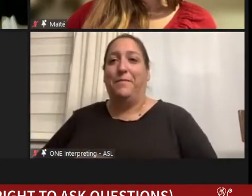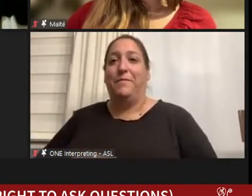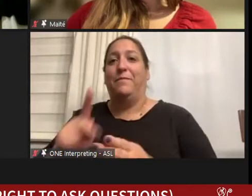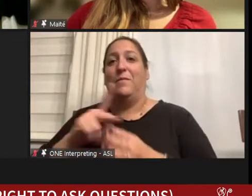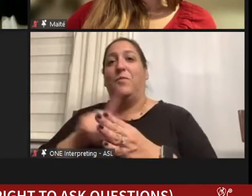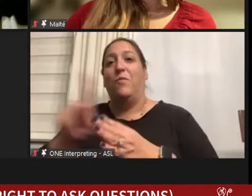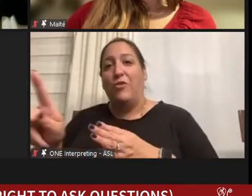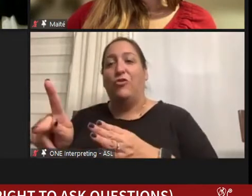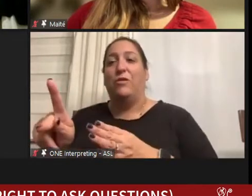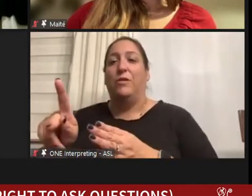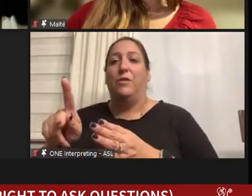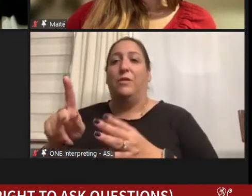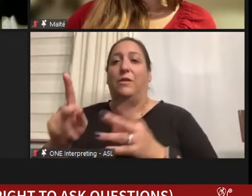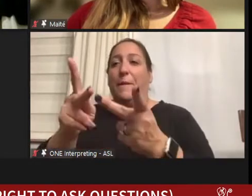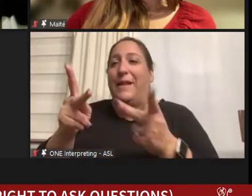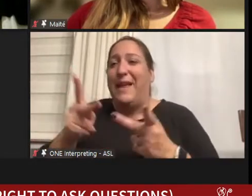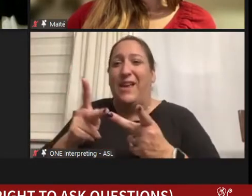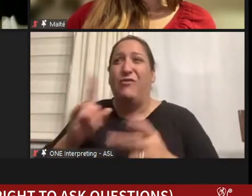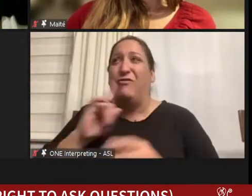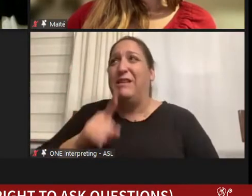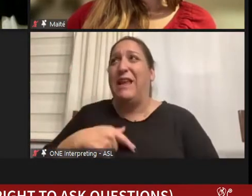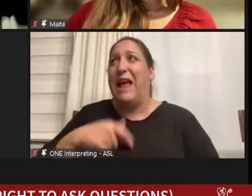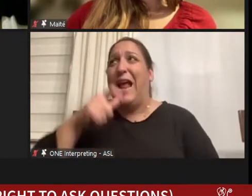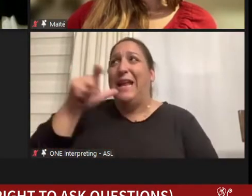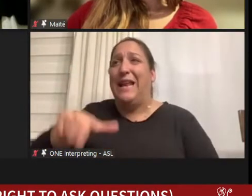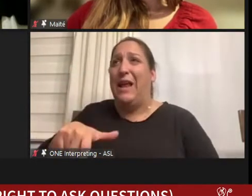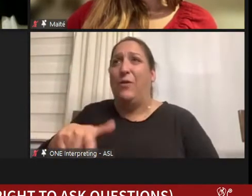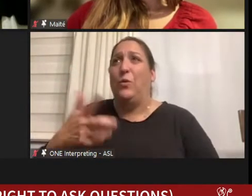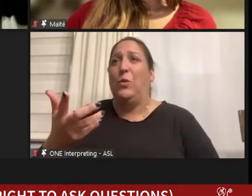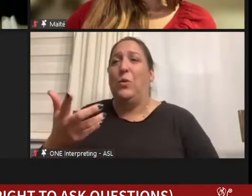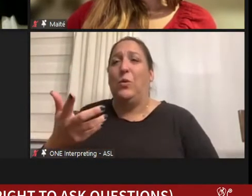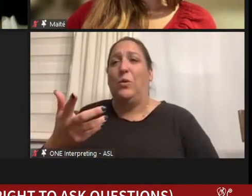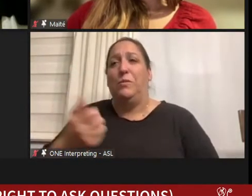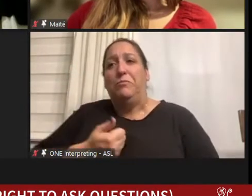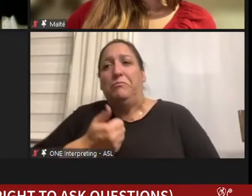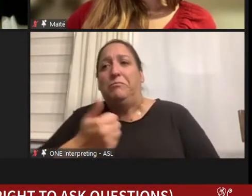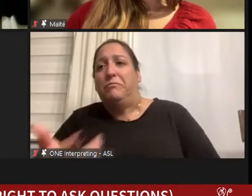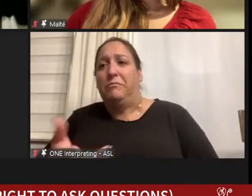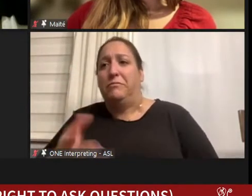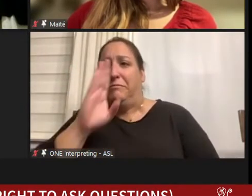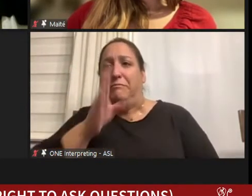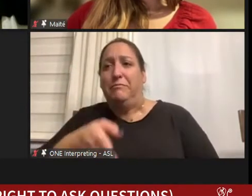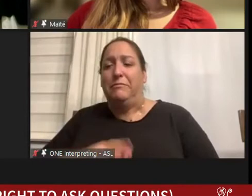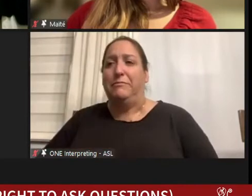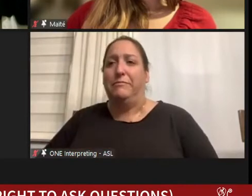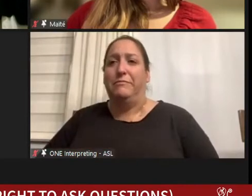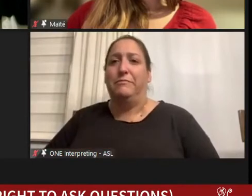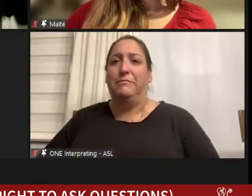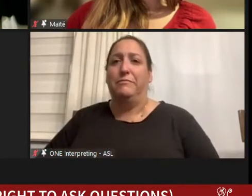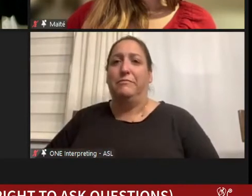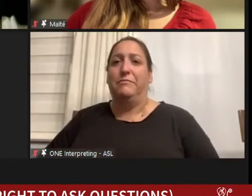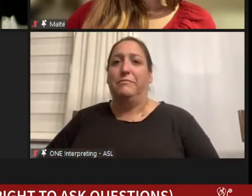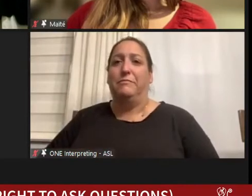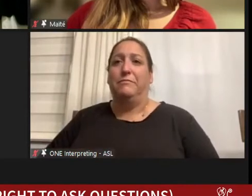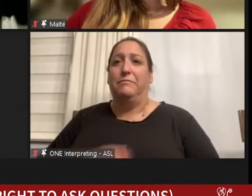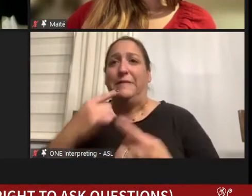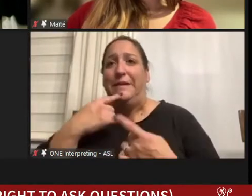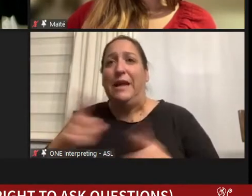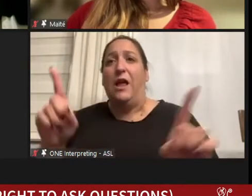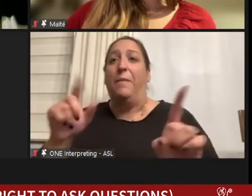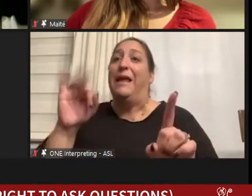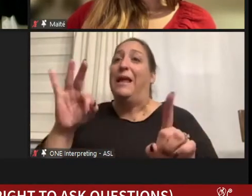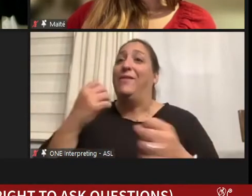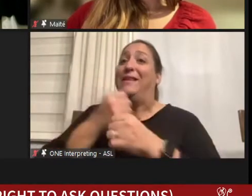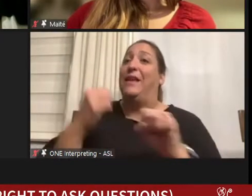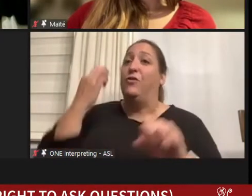settings I really didn't need to divulge unless it was for safety reasons. Mostly for my own